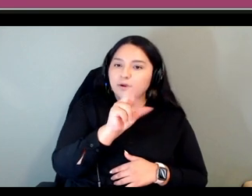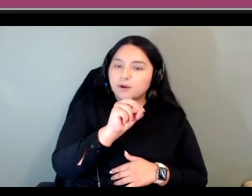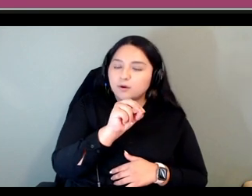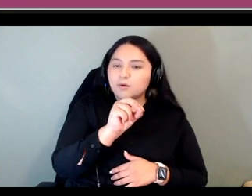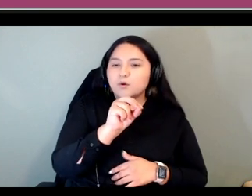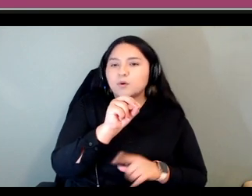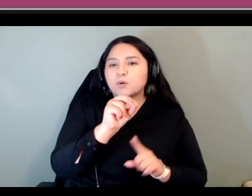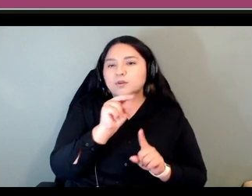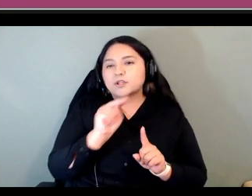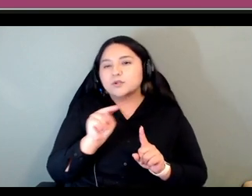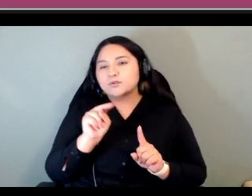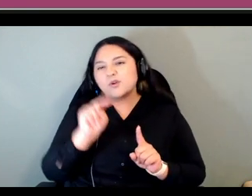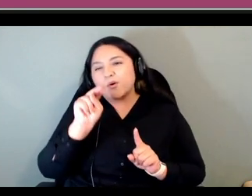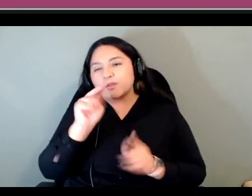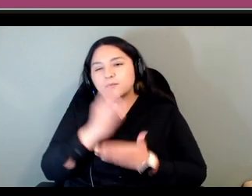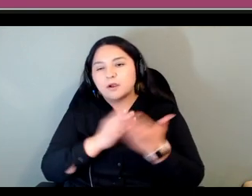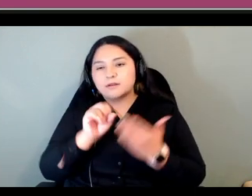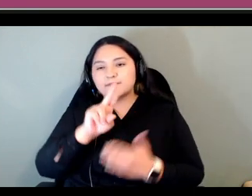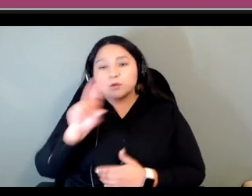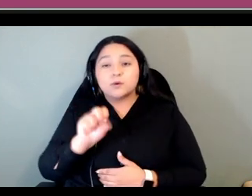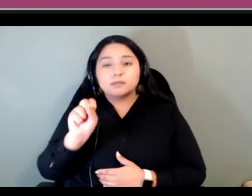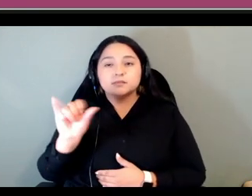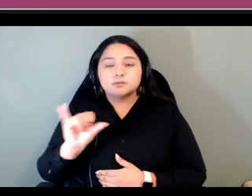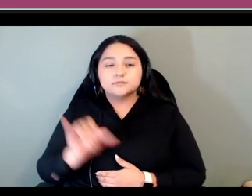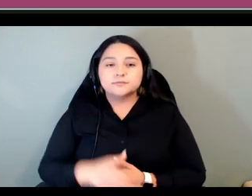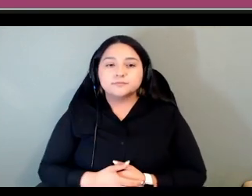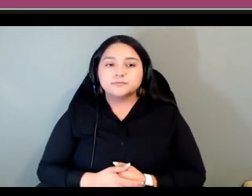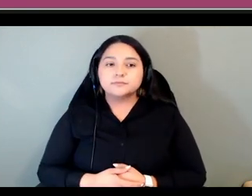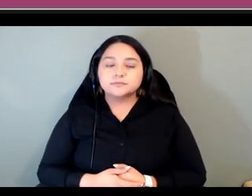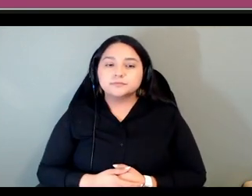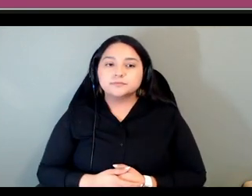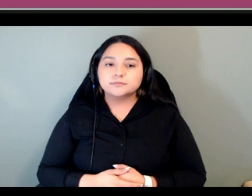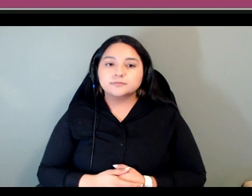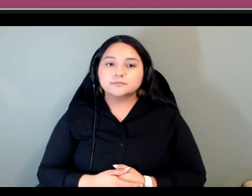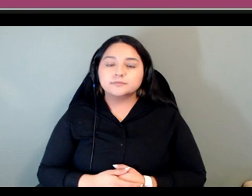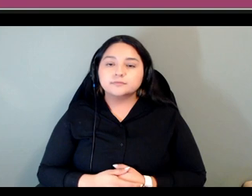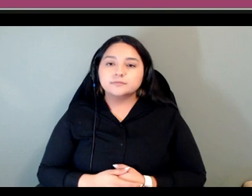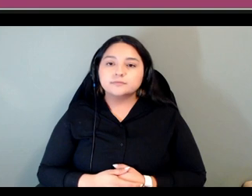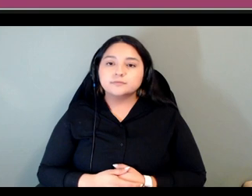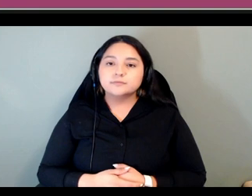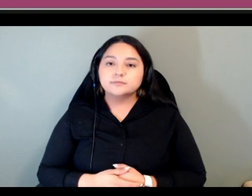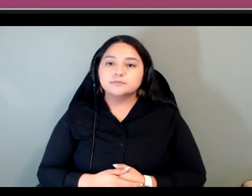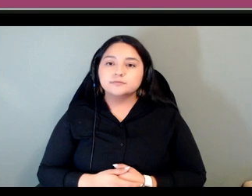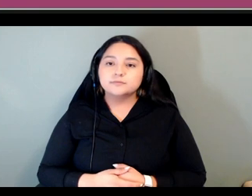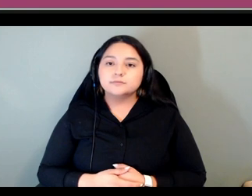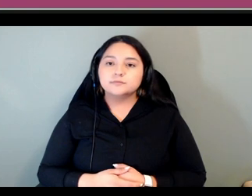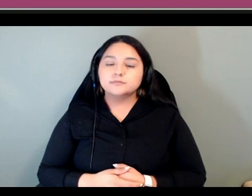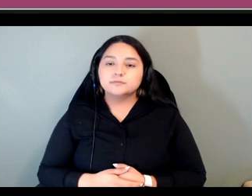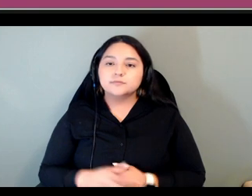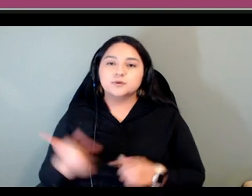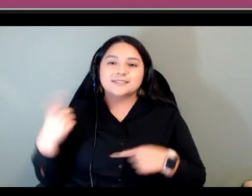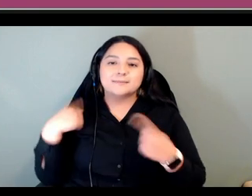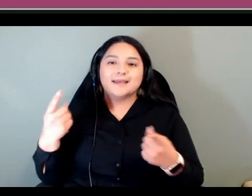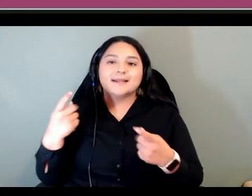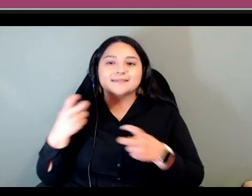part of the united states as well and it was being very difficult for learners to get access